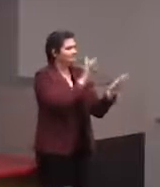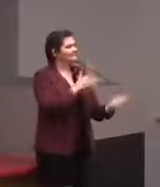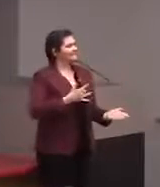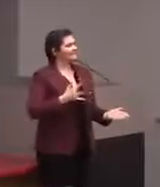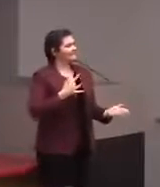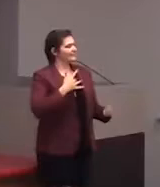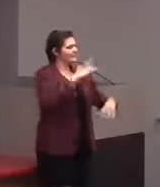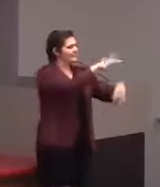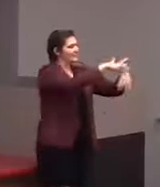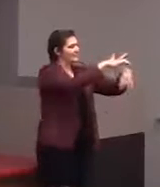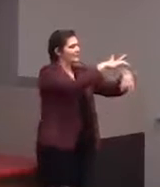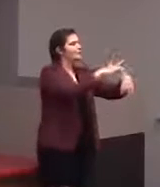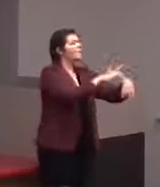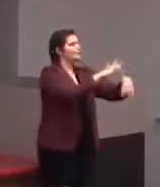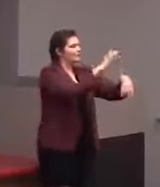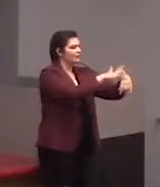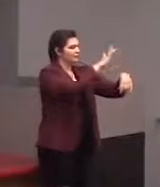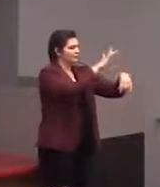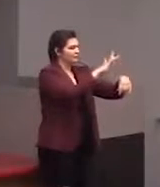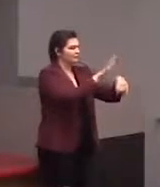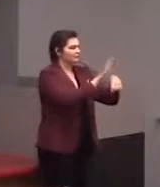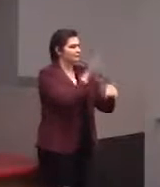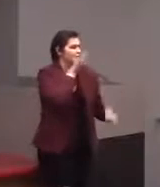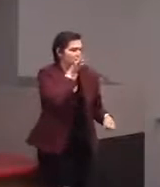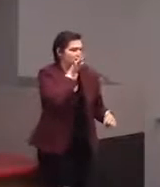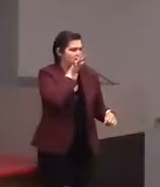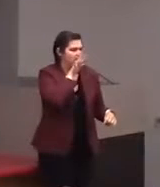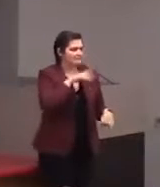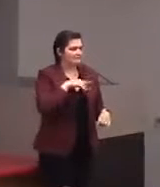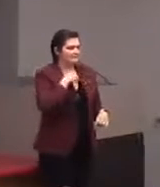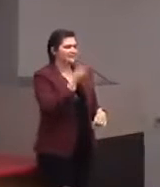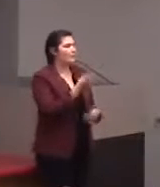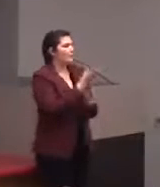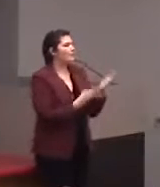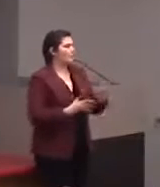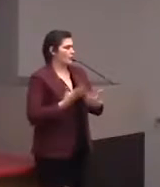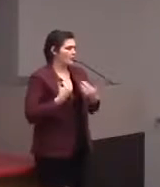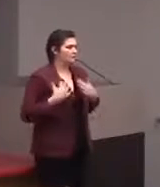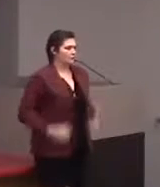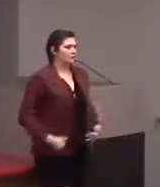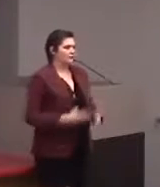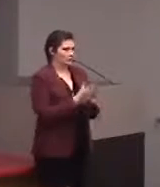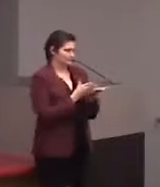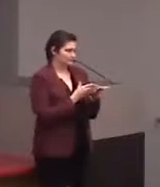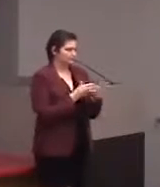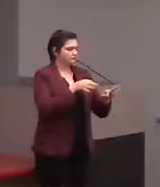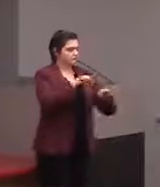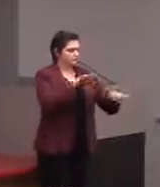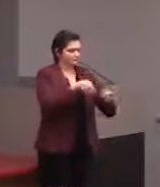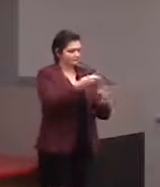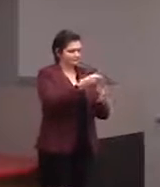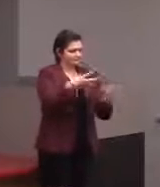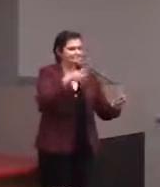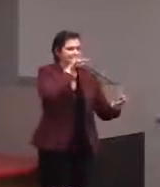So, as you touch a different certain part of this seahorse, it will tell you what the body part is. And then if you keep touching it,